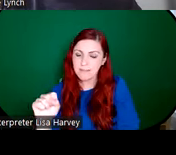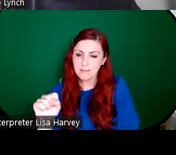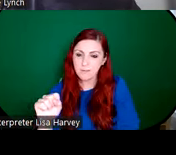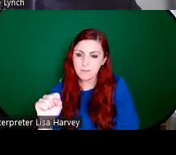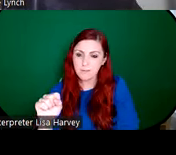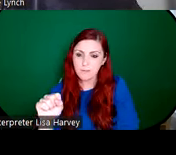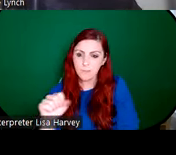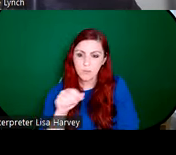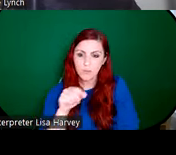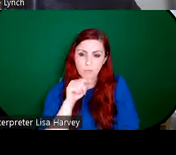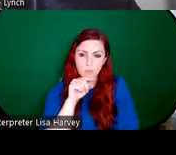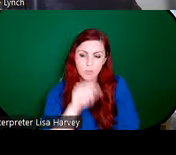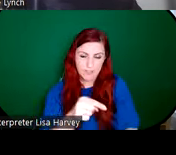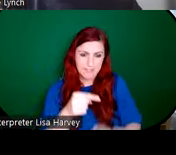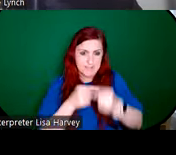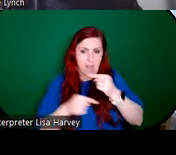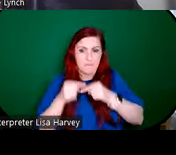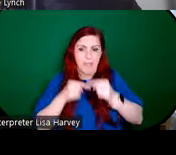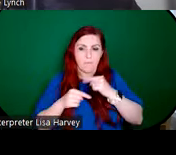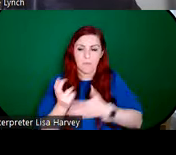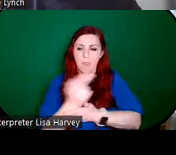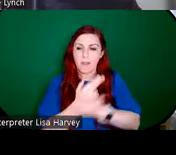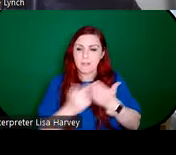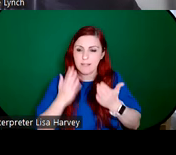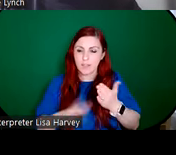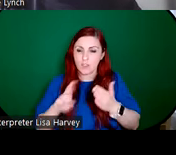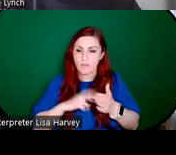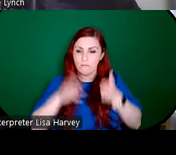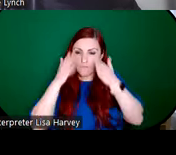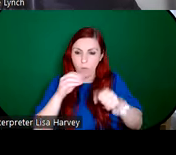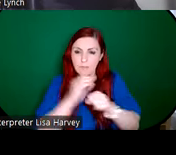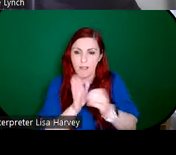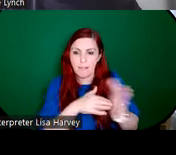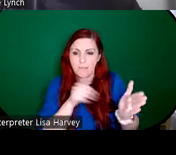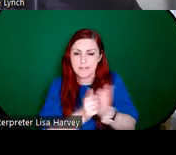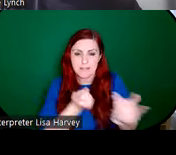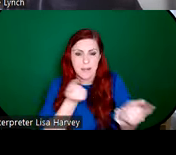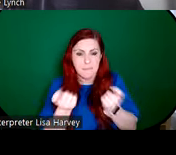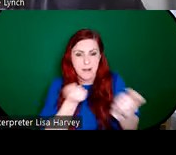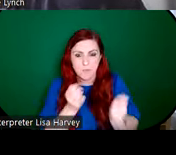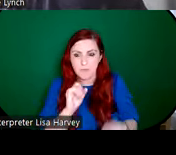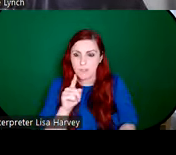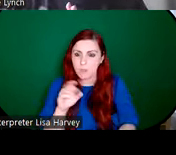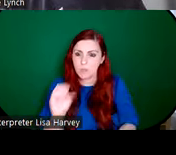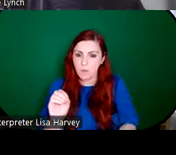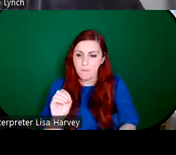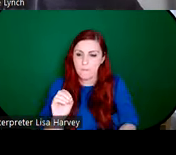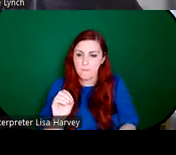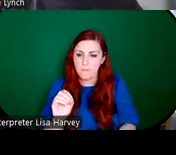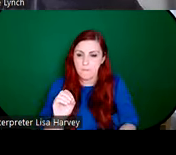stepped back from the artistic side of things, and really focused more on the kind of business and management of the studio, which she was really, she